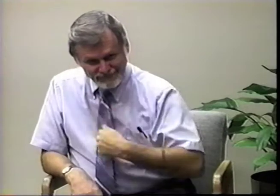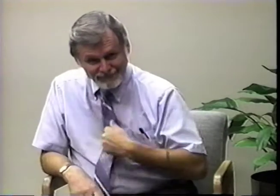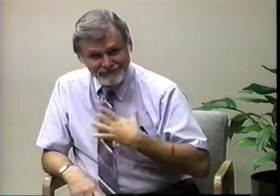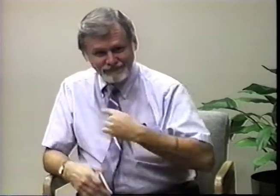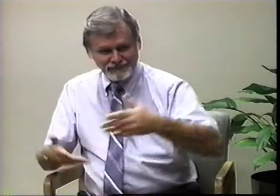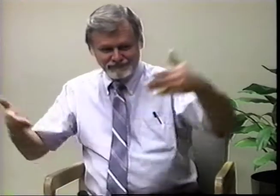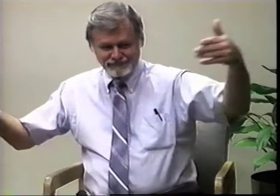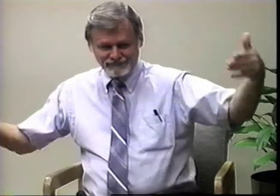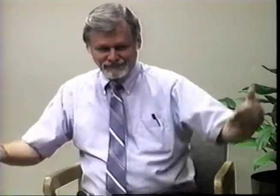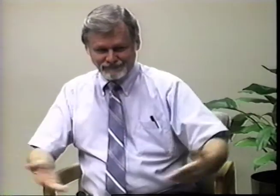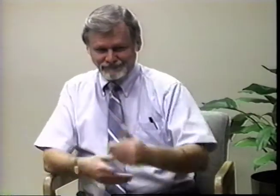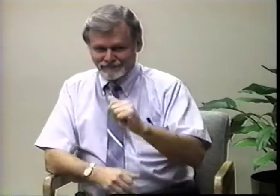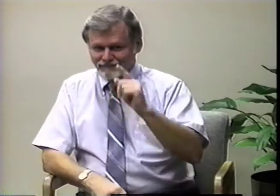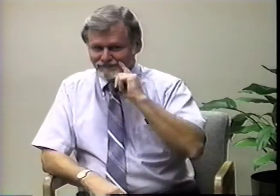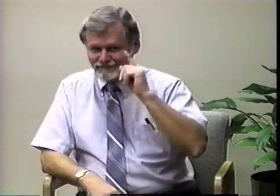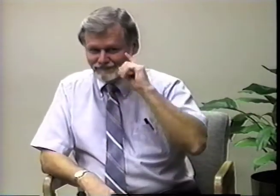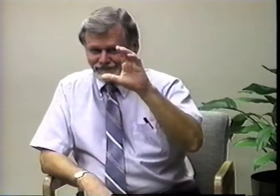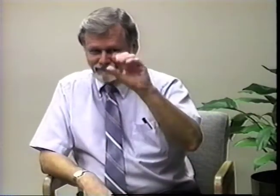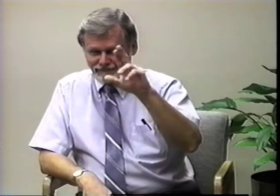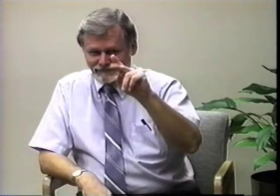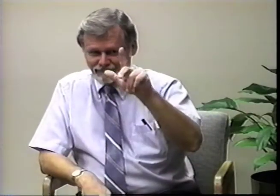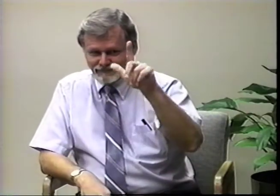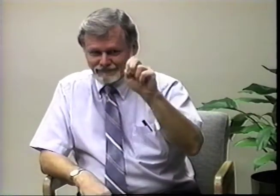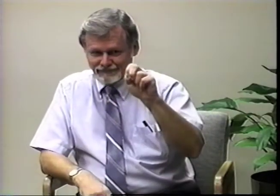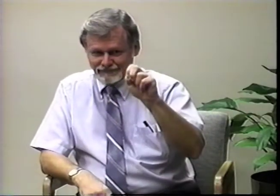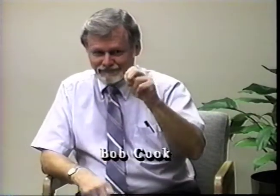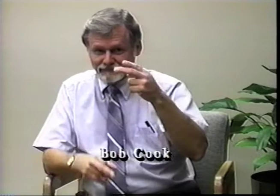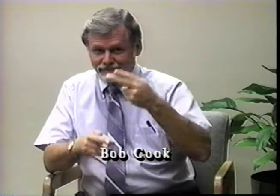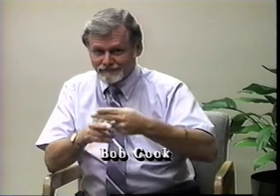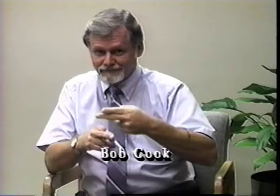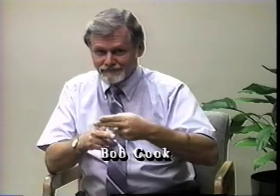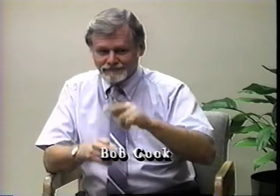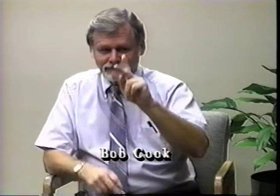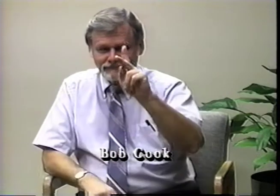Hello, I'd like to introduce you to a Deaf couple,